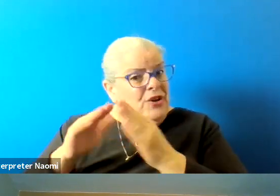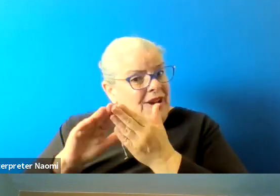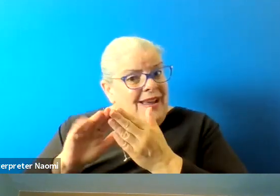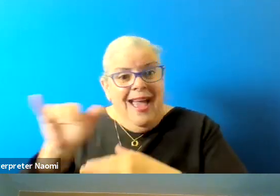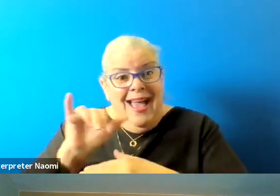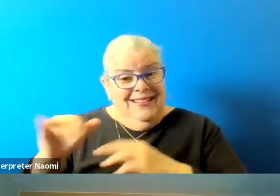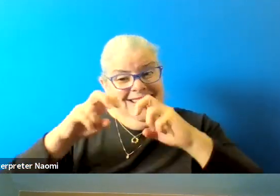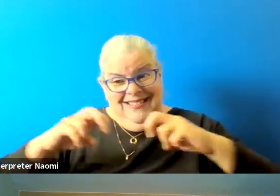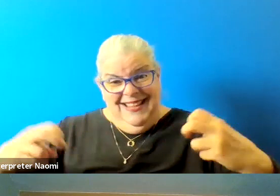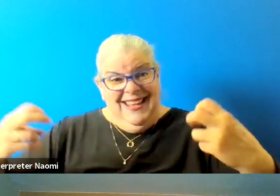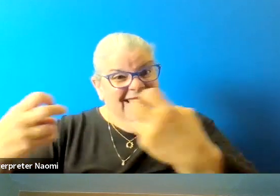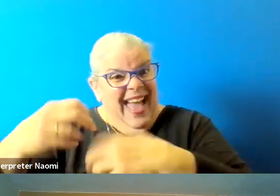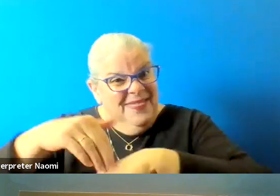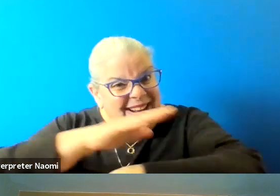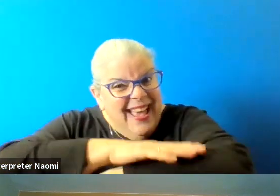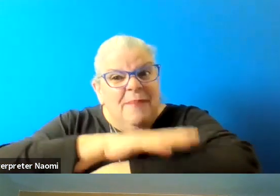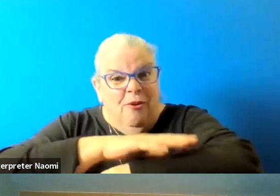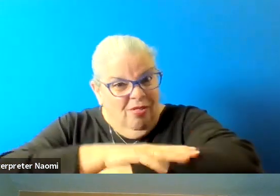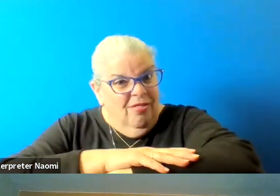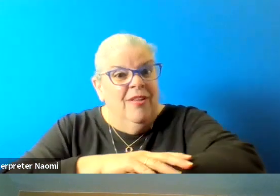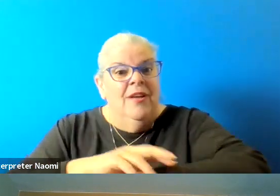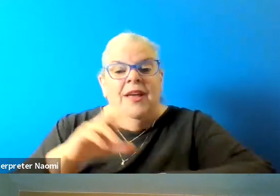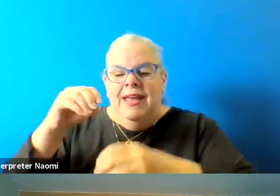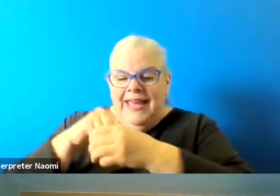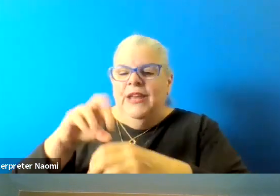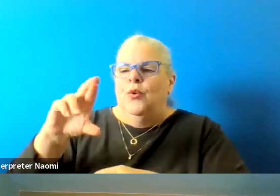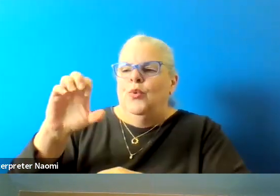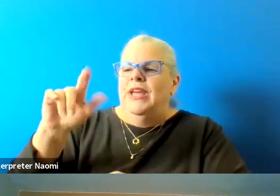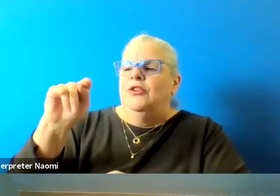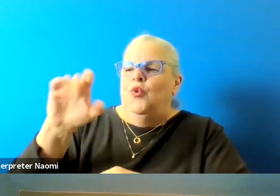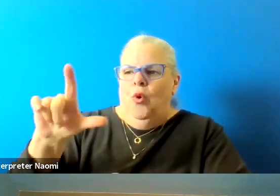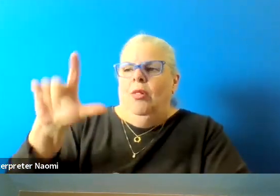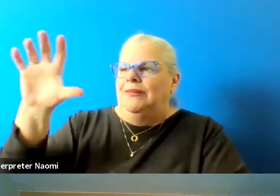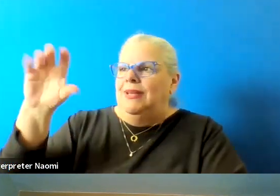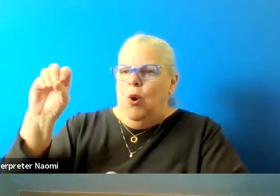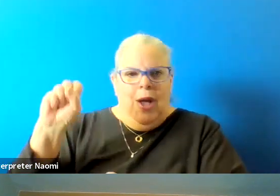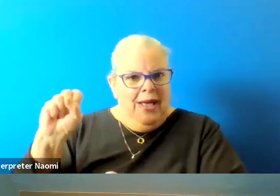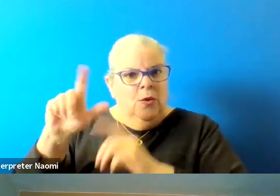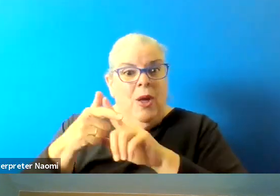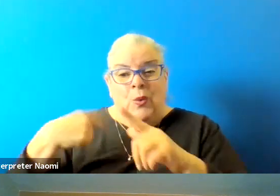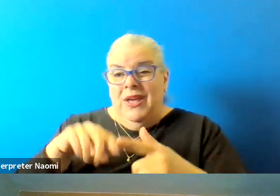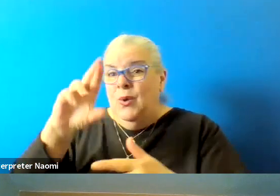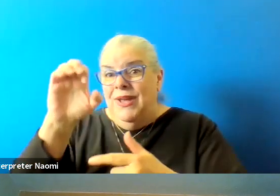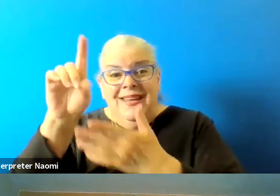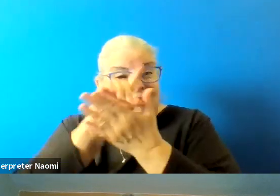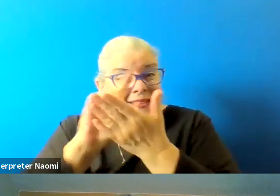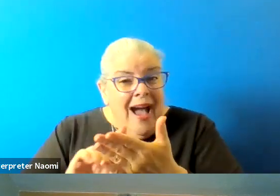at that stakeholder table in Retool COS. So that when we design what our city is gonna look like, over the next 50 years,